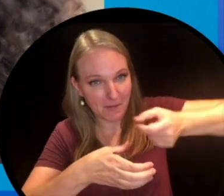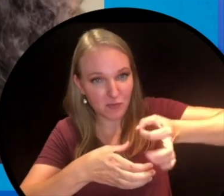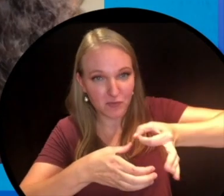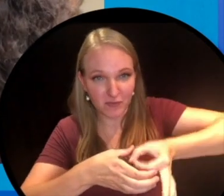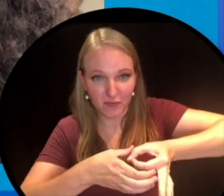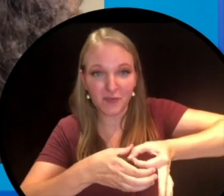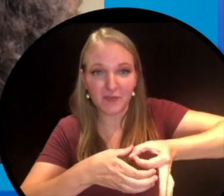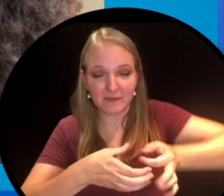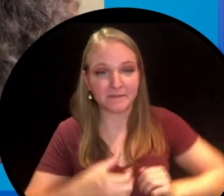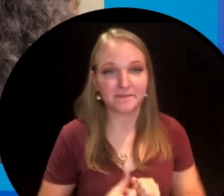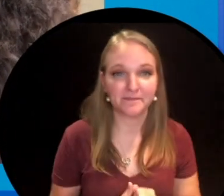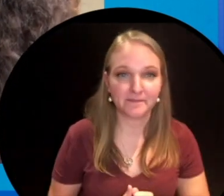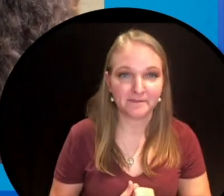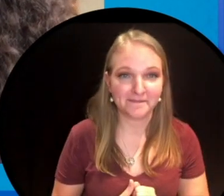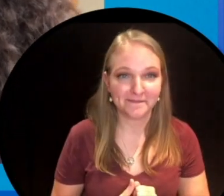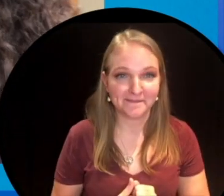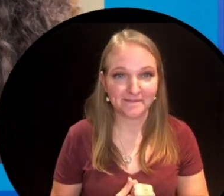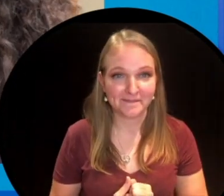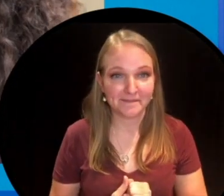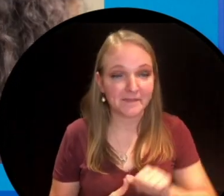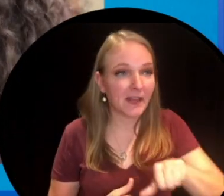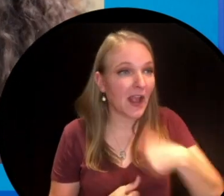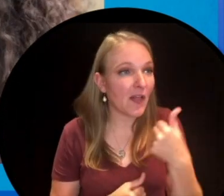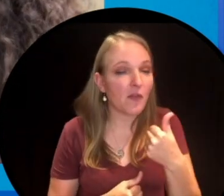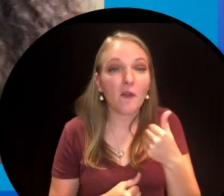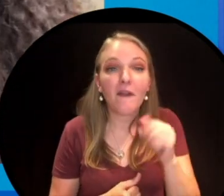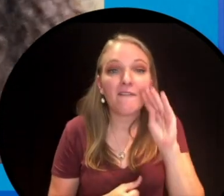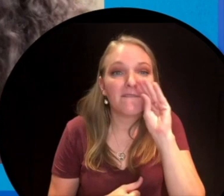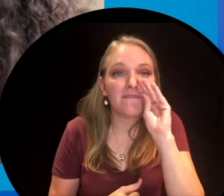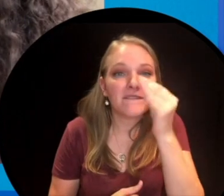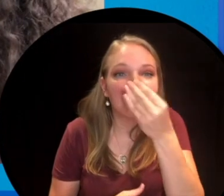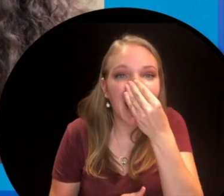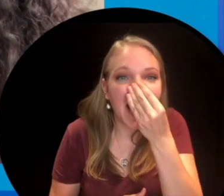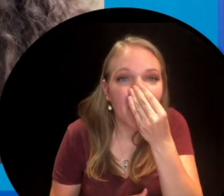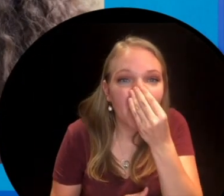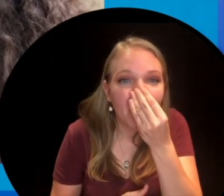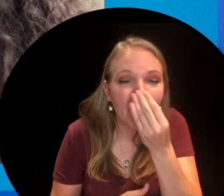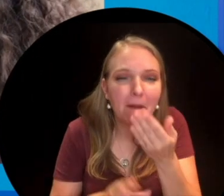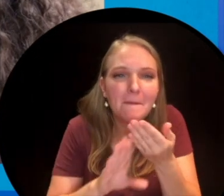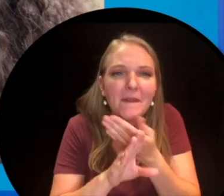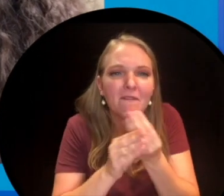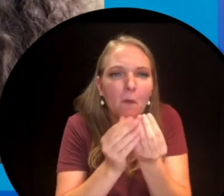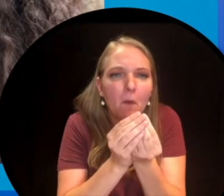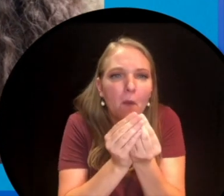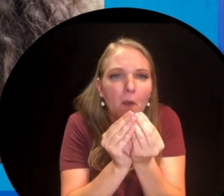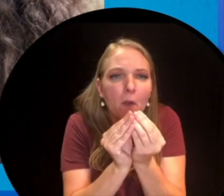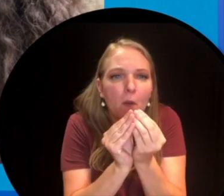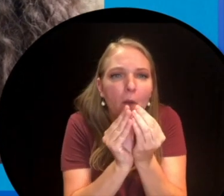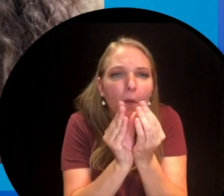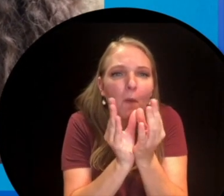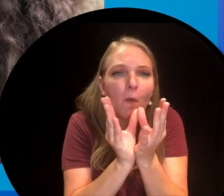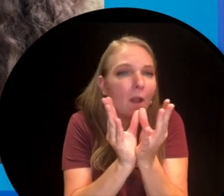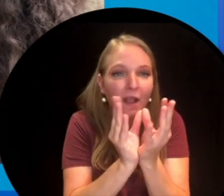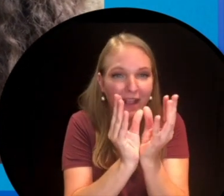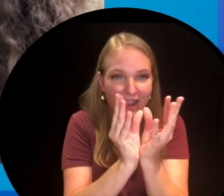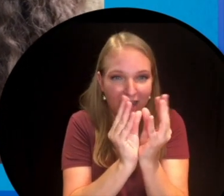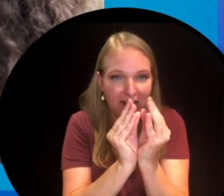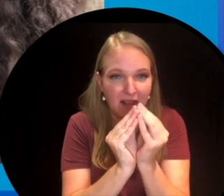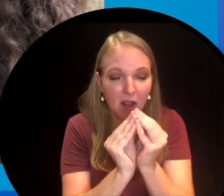Other circles that you can find are circles in the shape of a flower bud just before it opens.